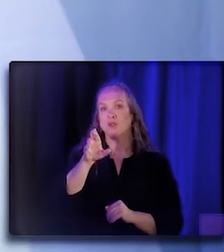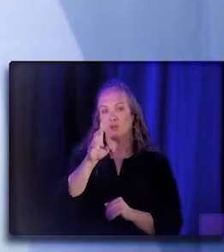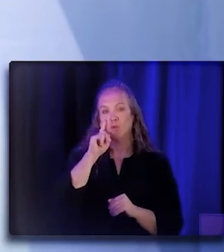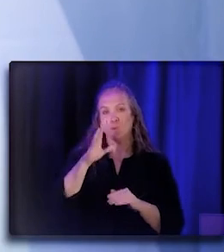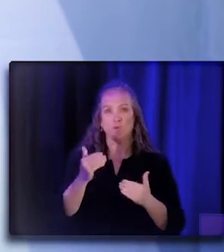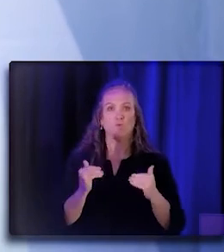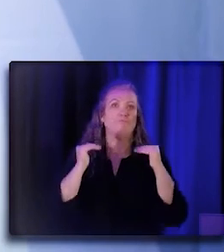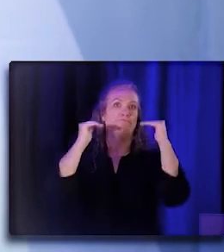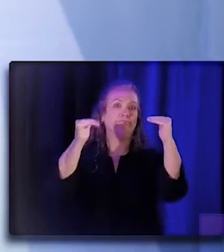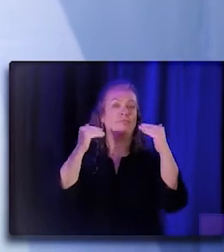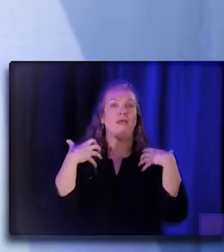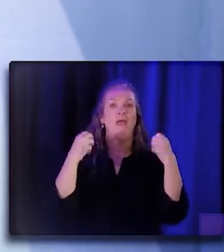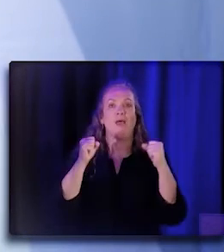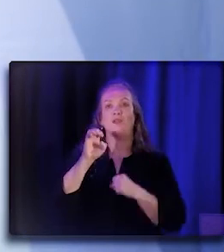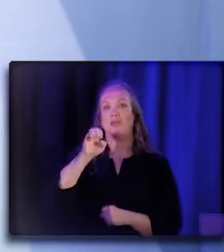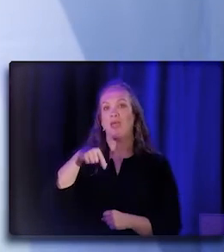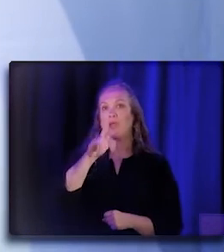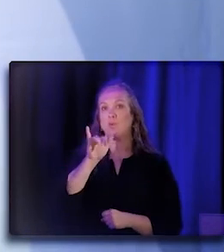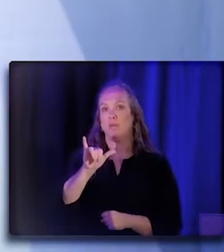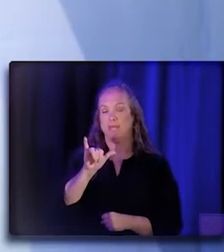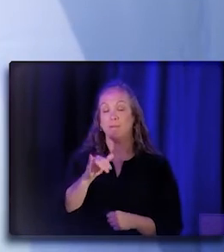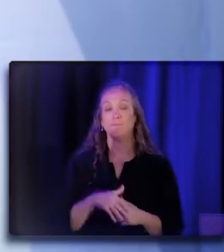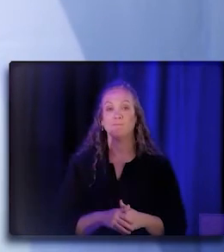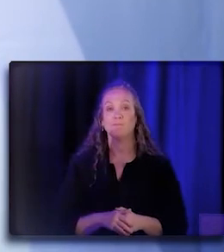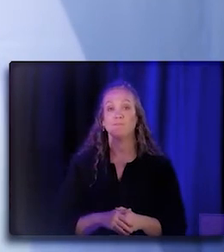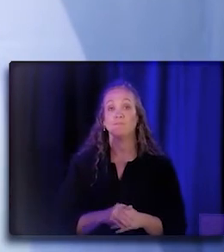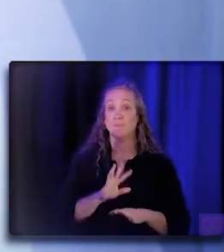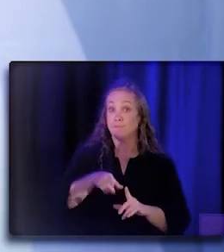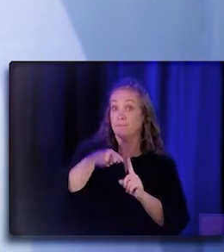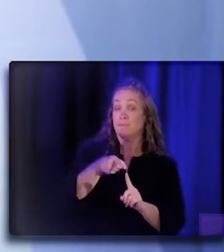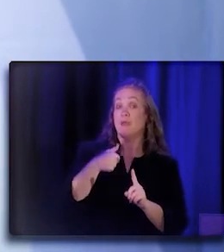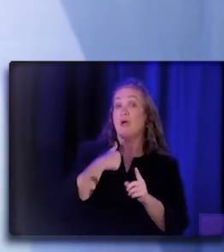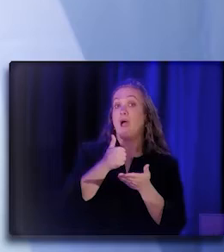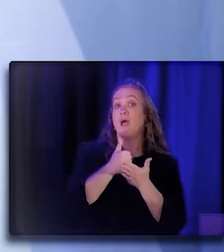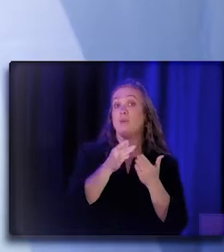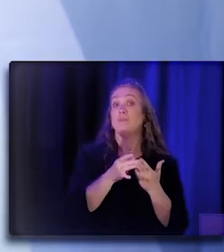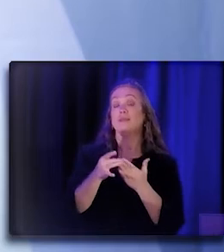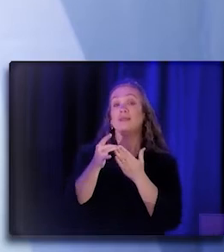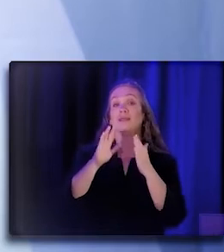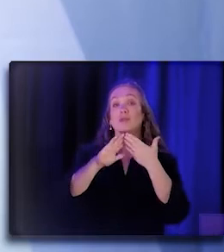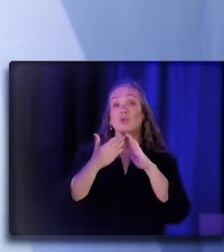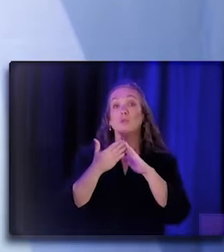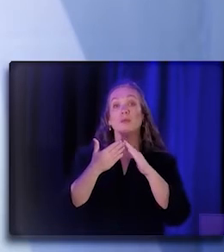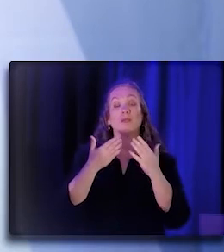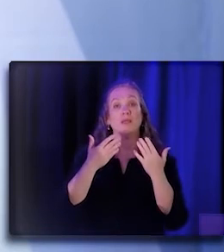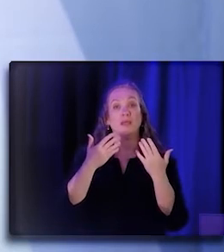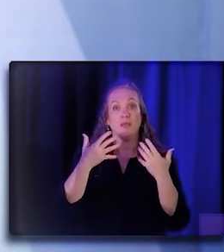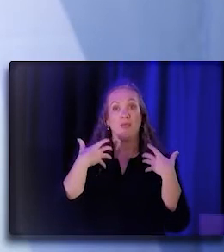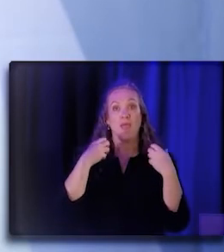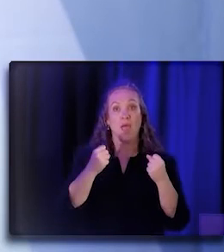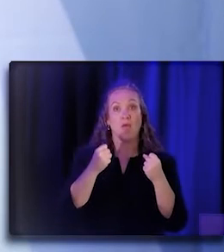And so in particular, I help lead the Community Health Workers, Promotores and Representatives Coalition along